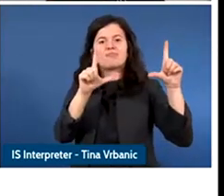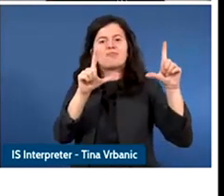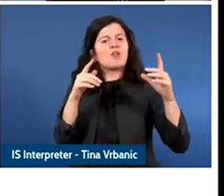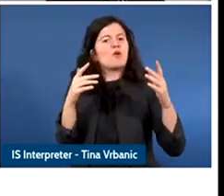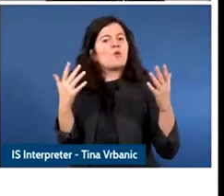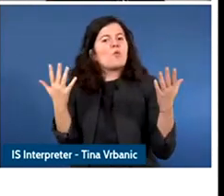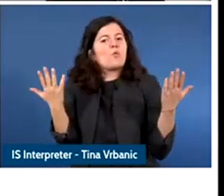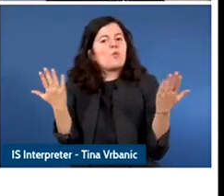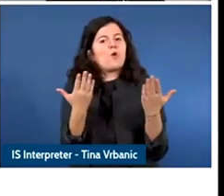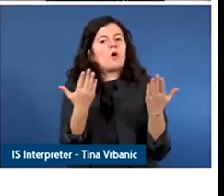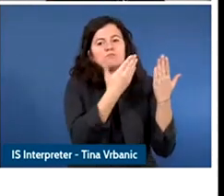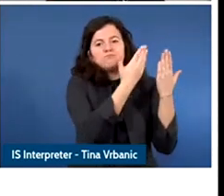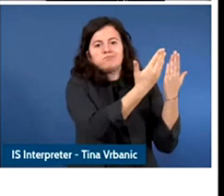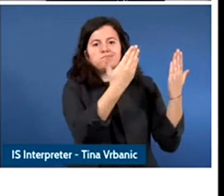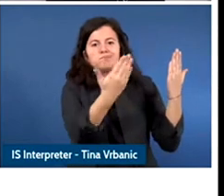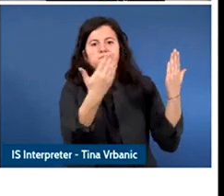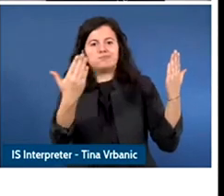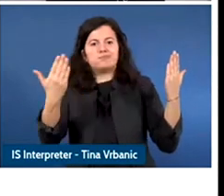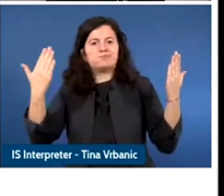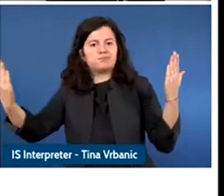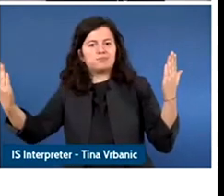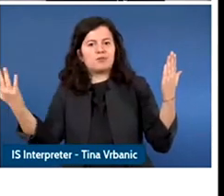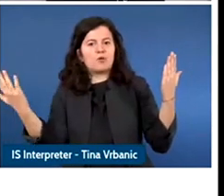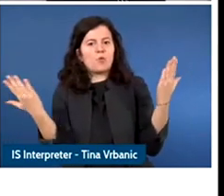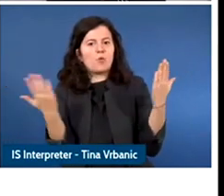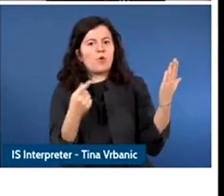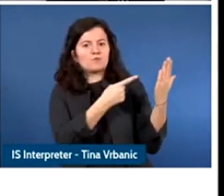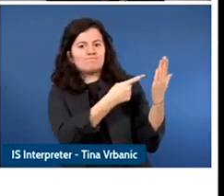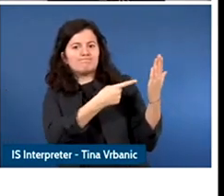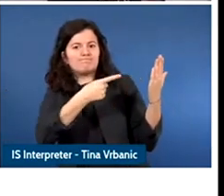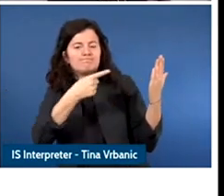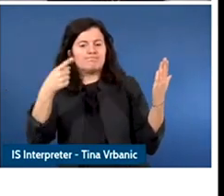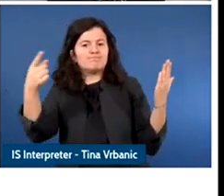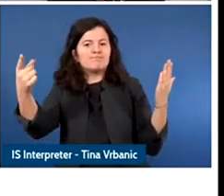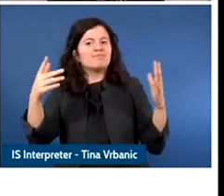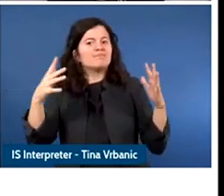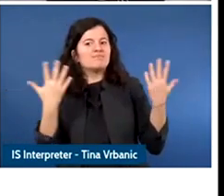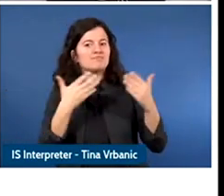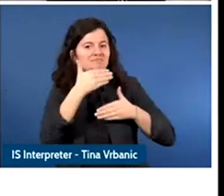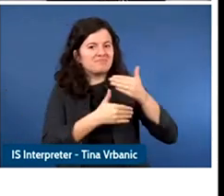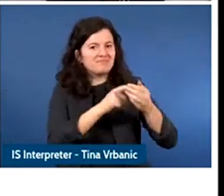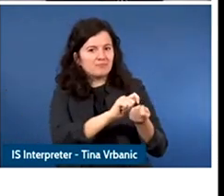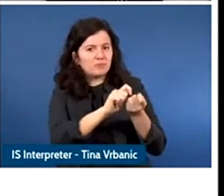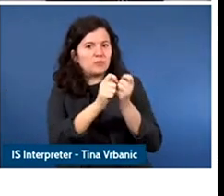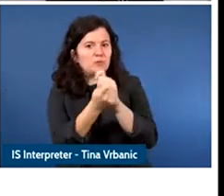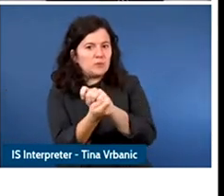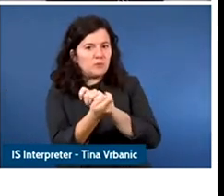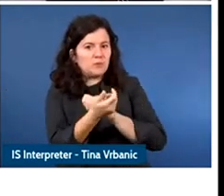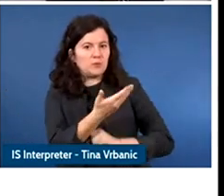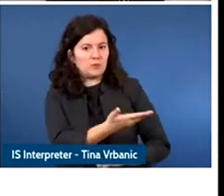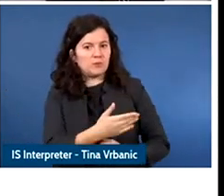some of these trains have been as icy then let's suggest they will by example over